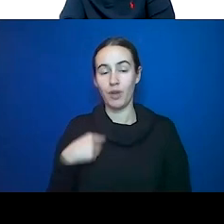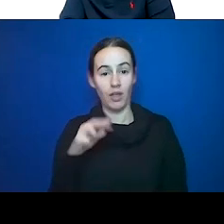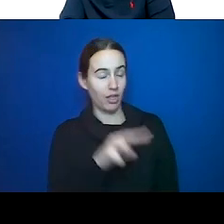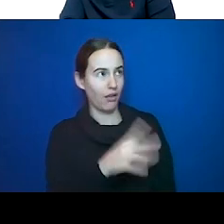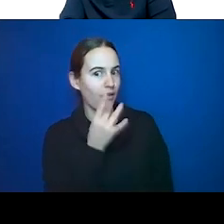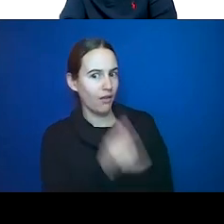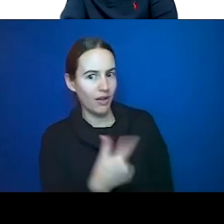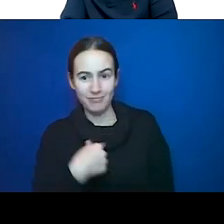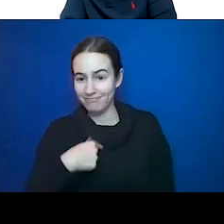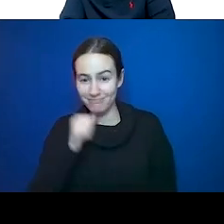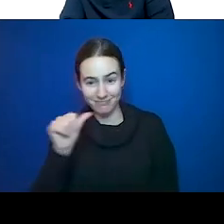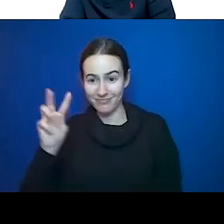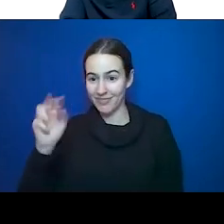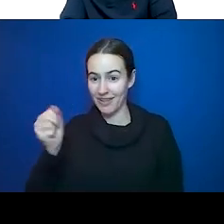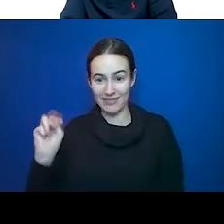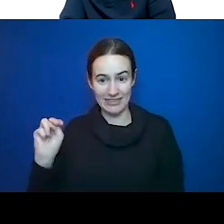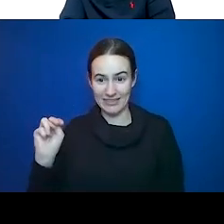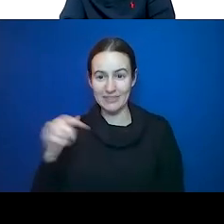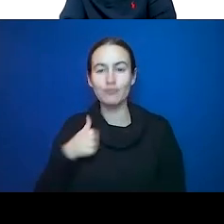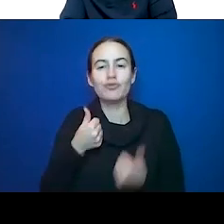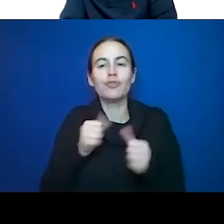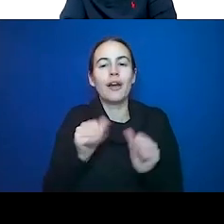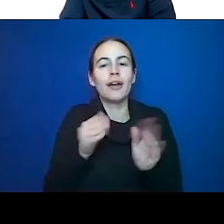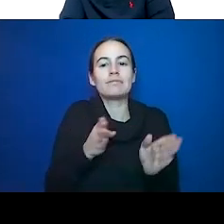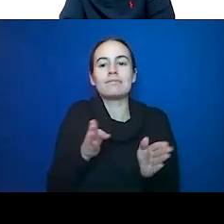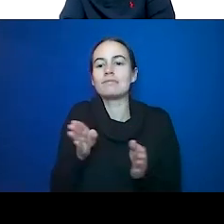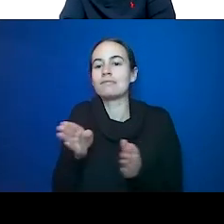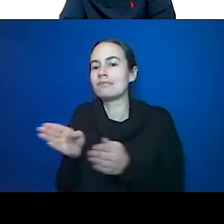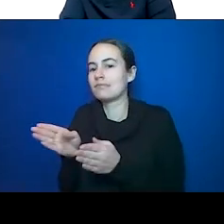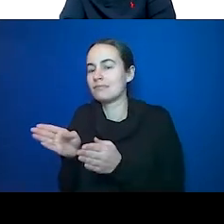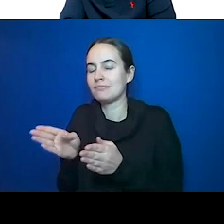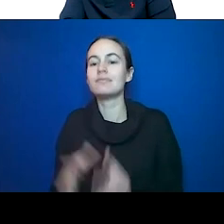move in that pathway. But I still like my steak and I just